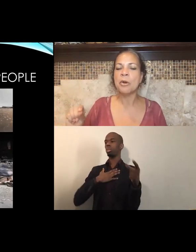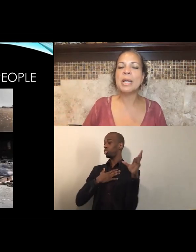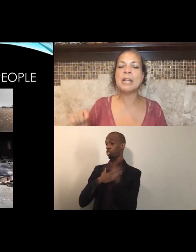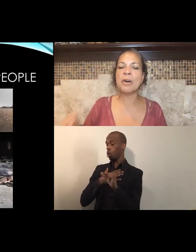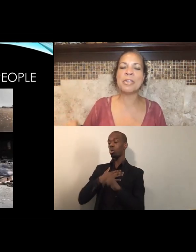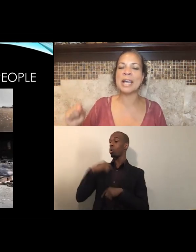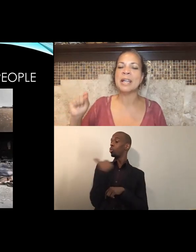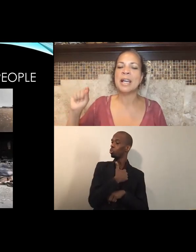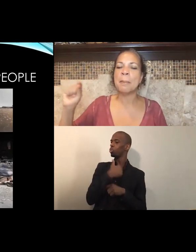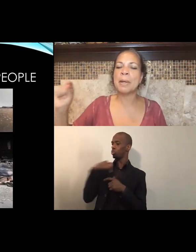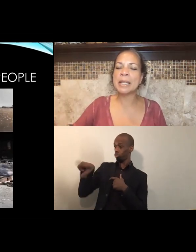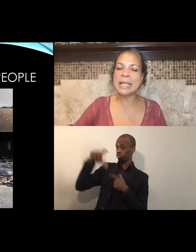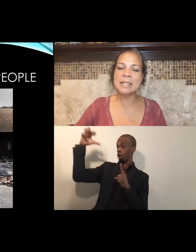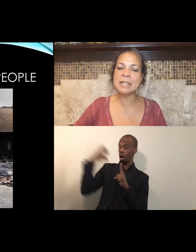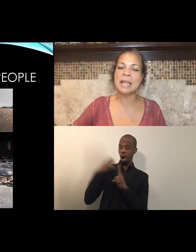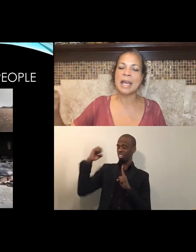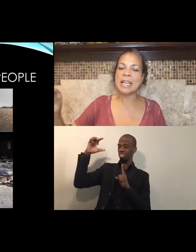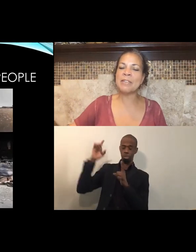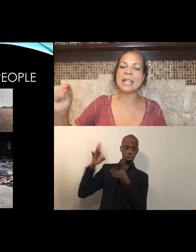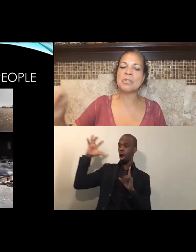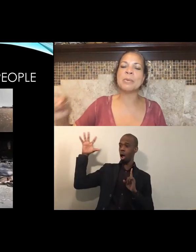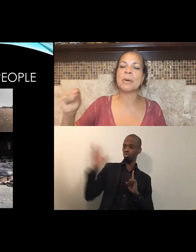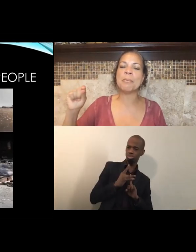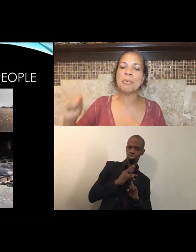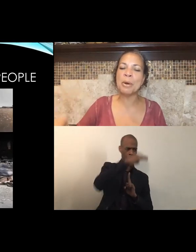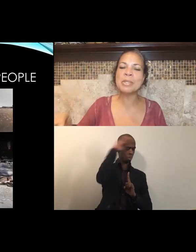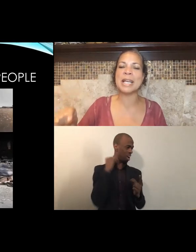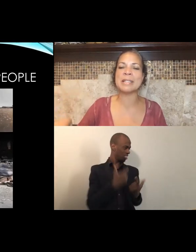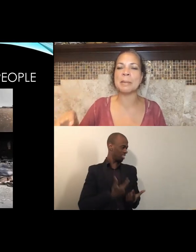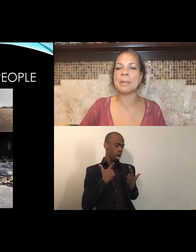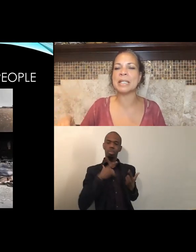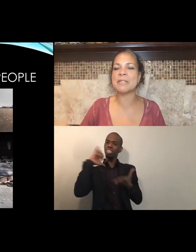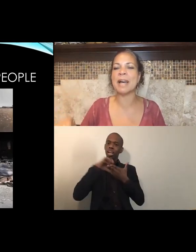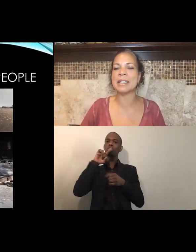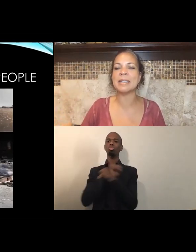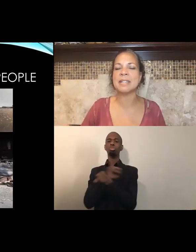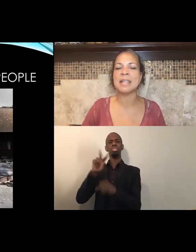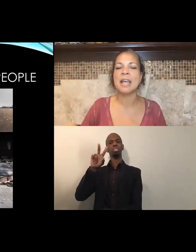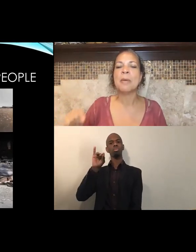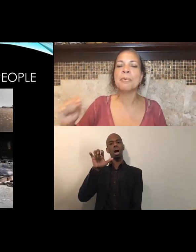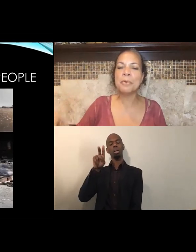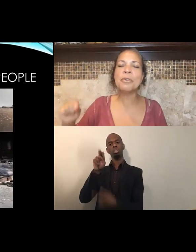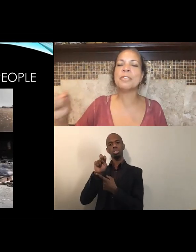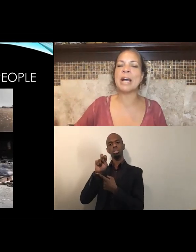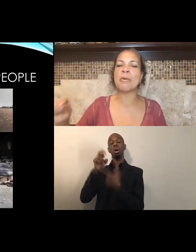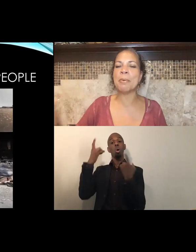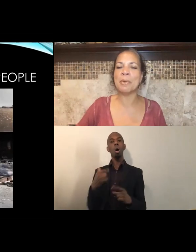We know that police, even as we were protesting police violence, proved our point